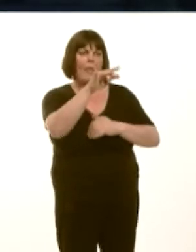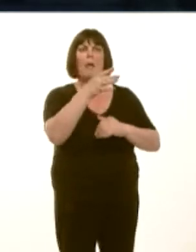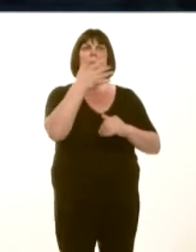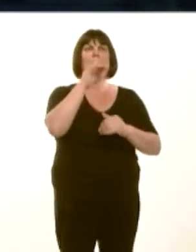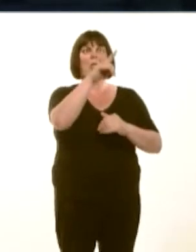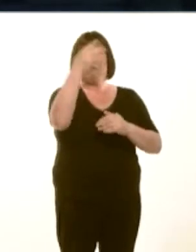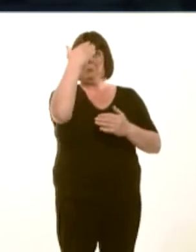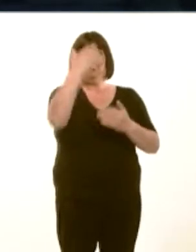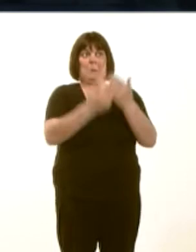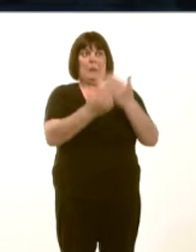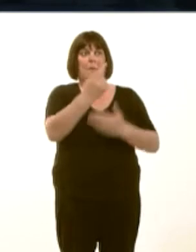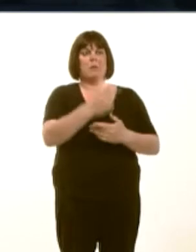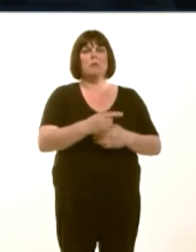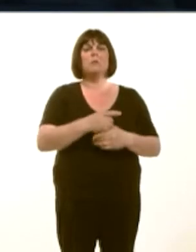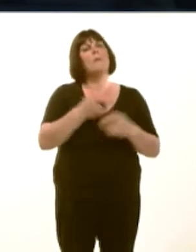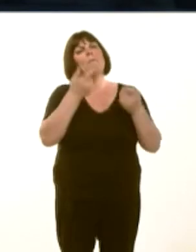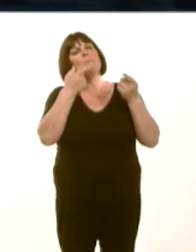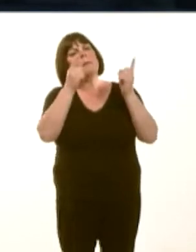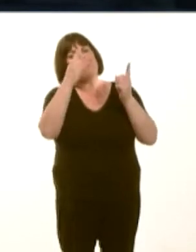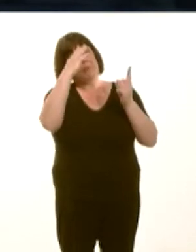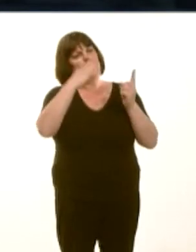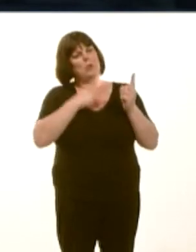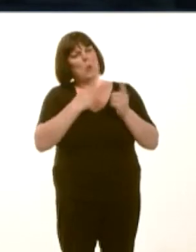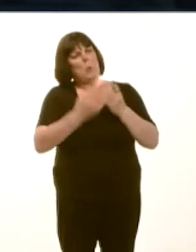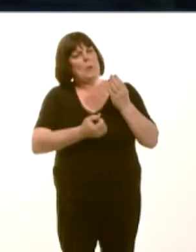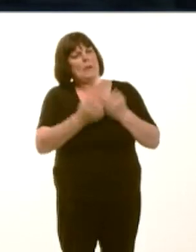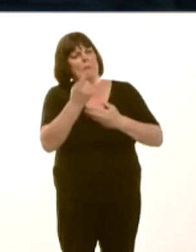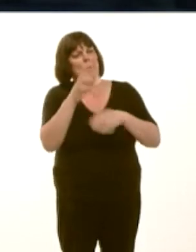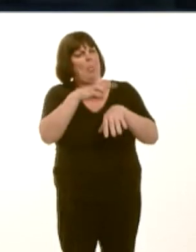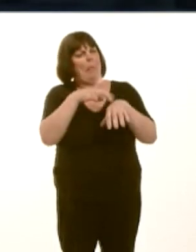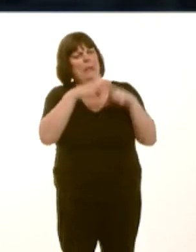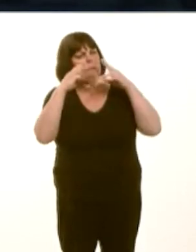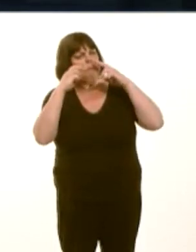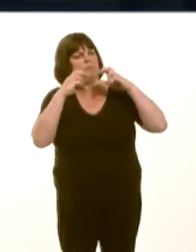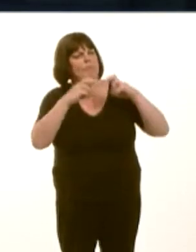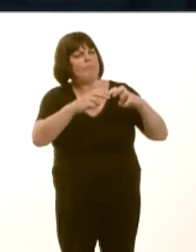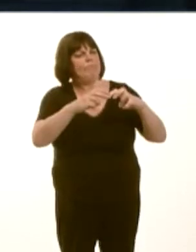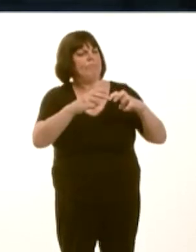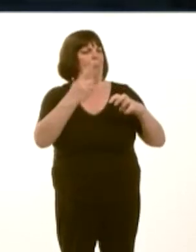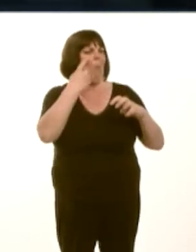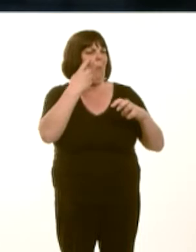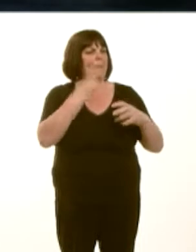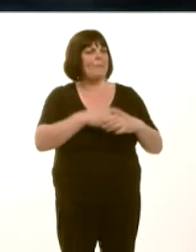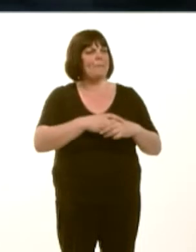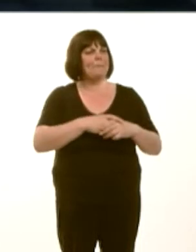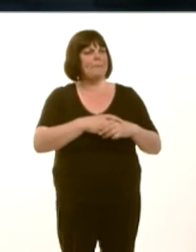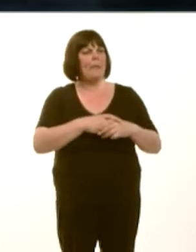Would the First Minister provide an update on the progress of this investigation and its estimated date for completion?